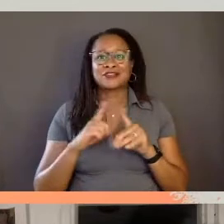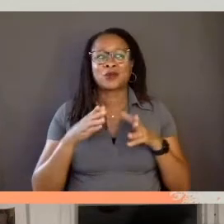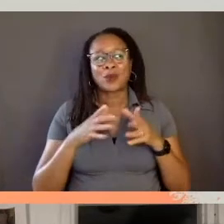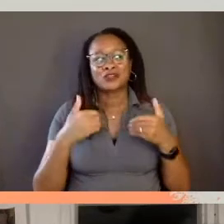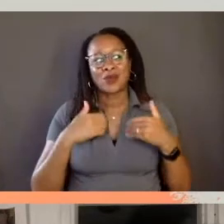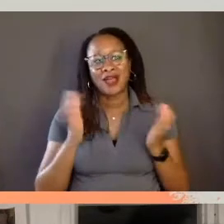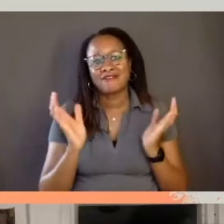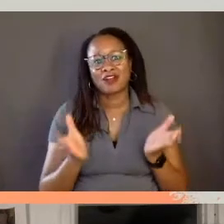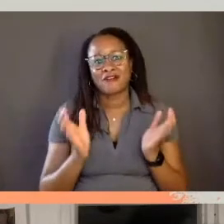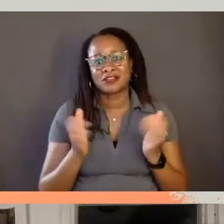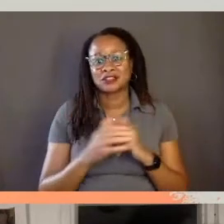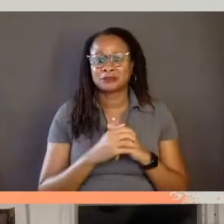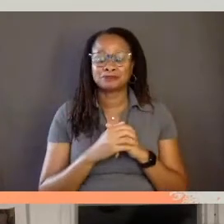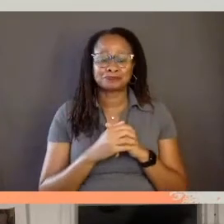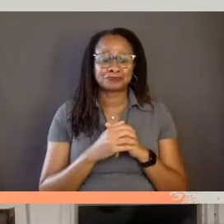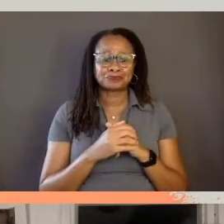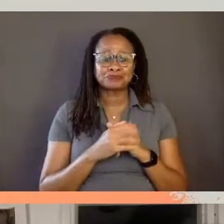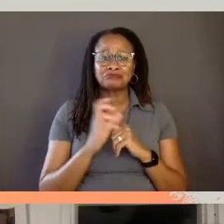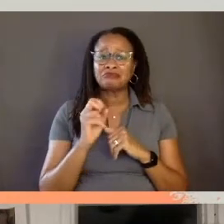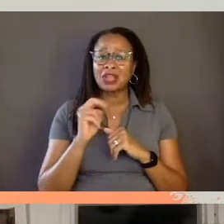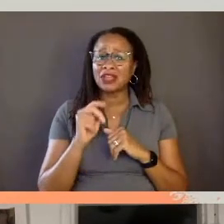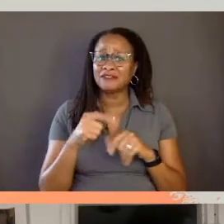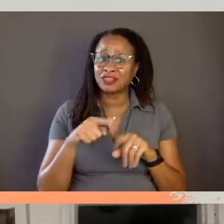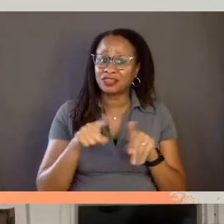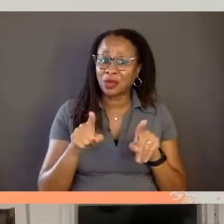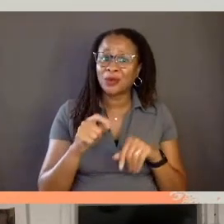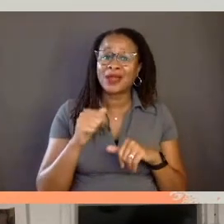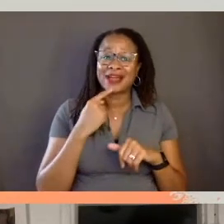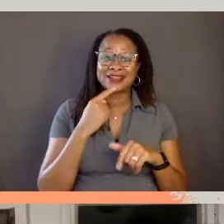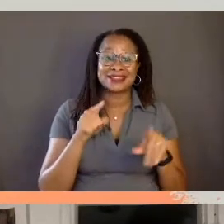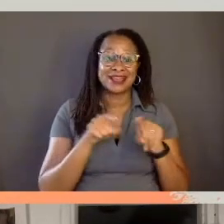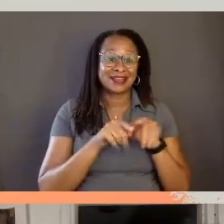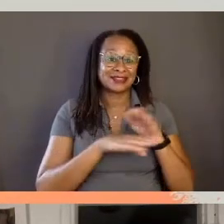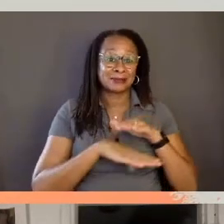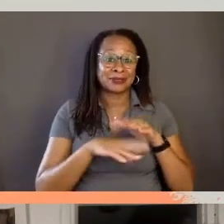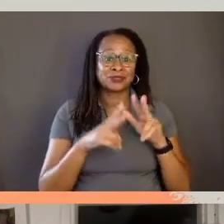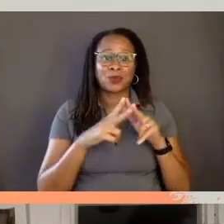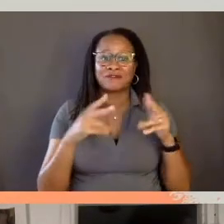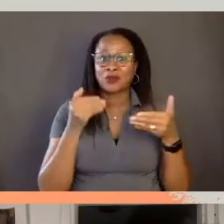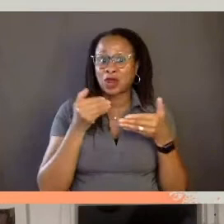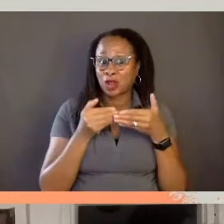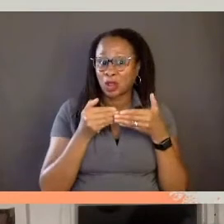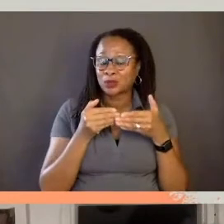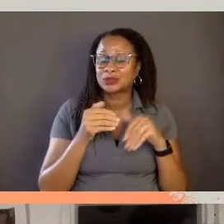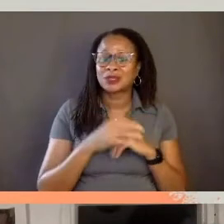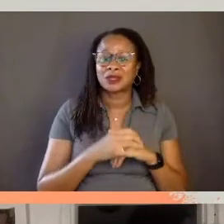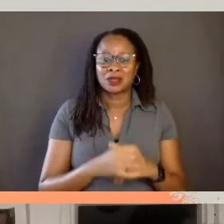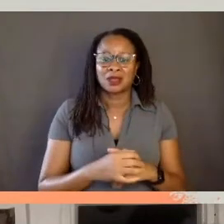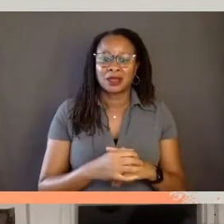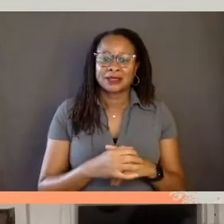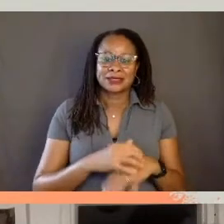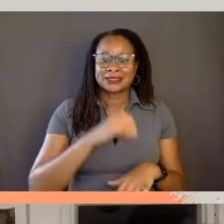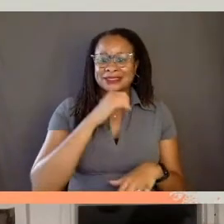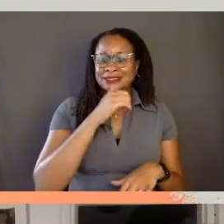And even though, I could say, as a basis, we were very, very close. So it wasn't out of the ordinary